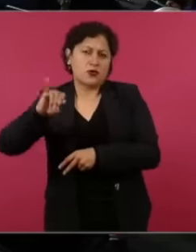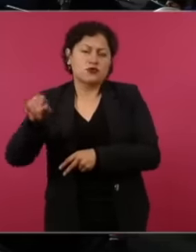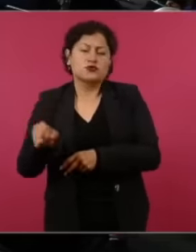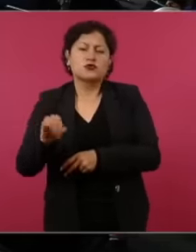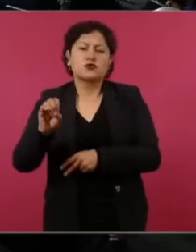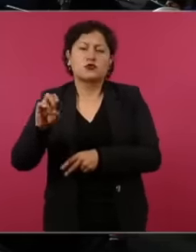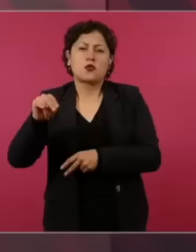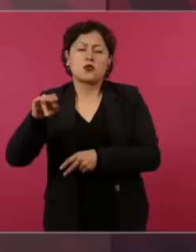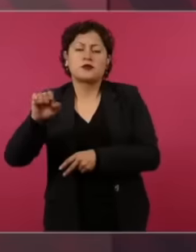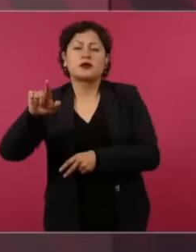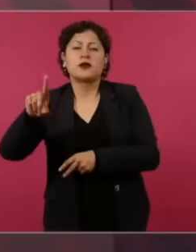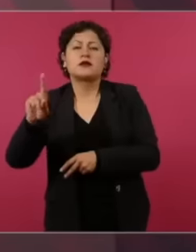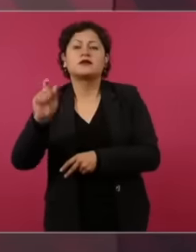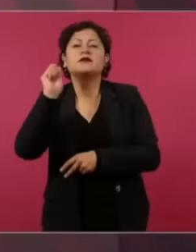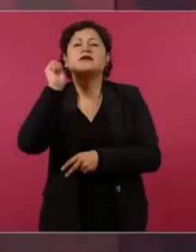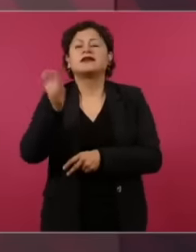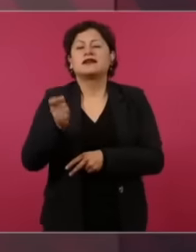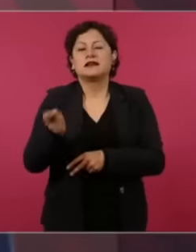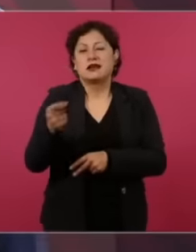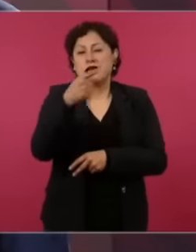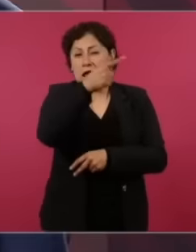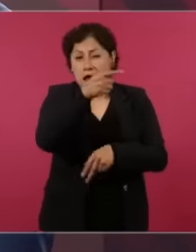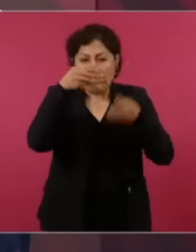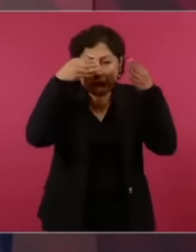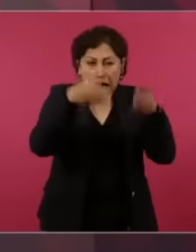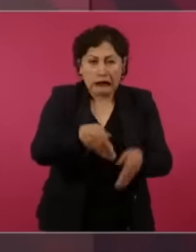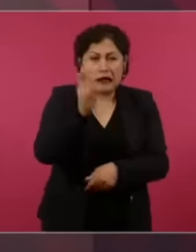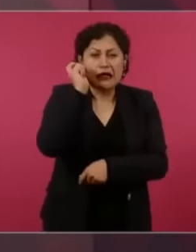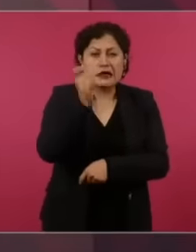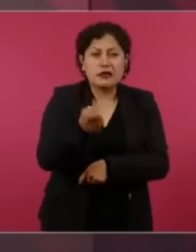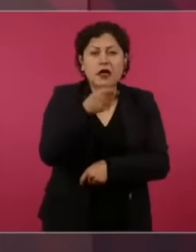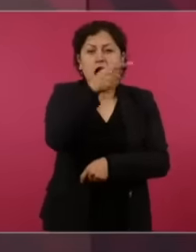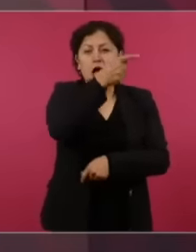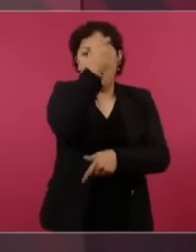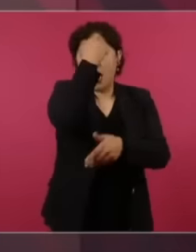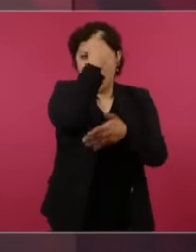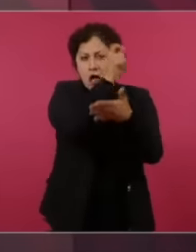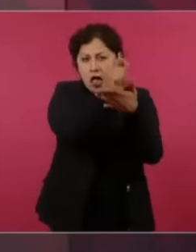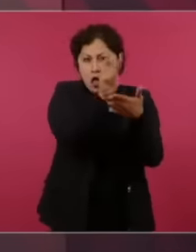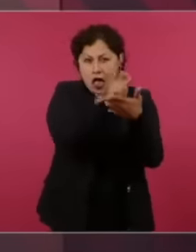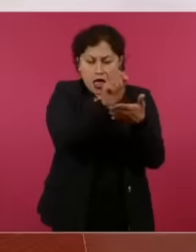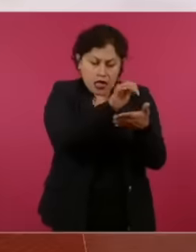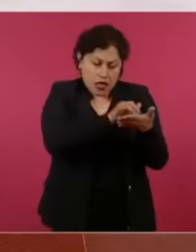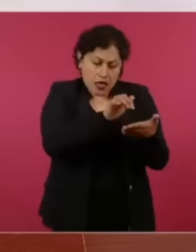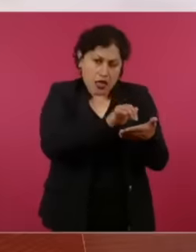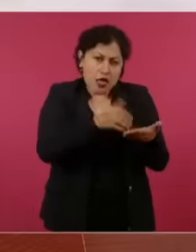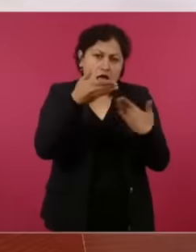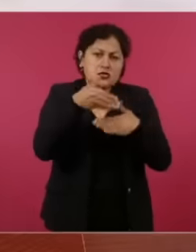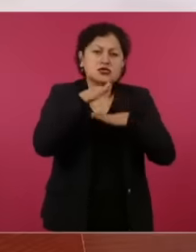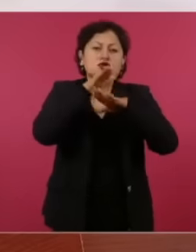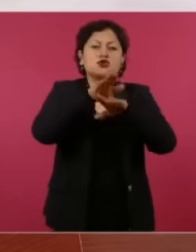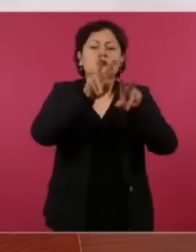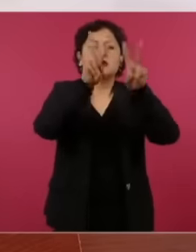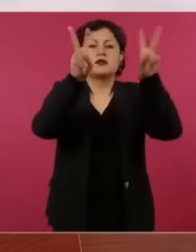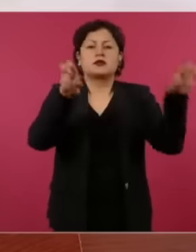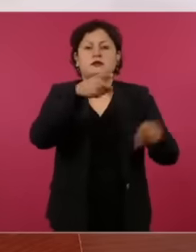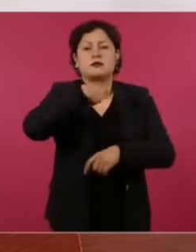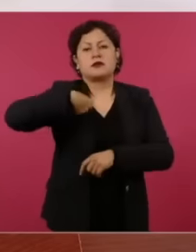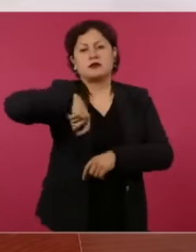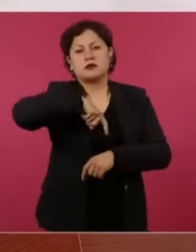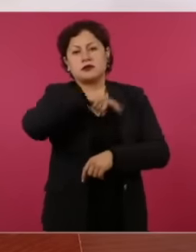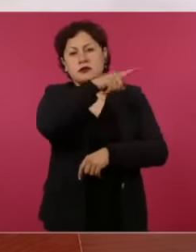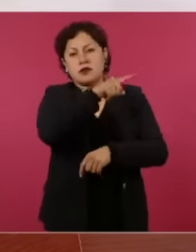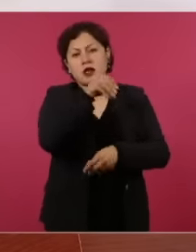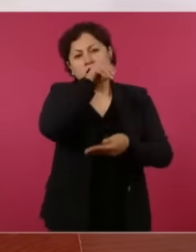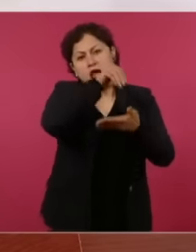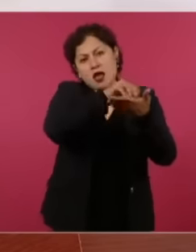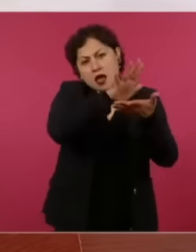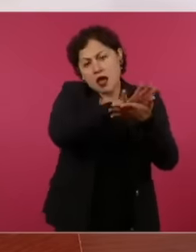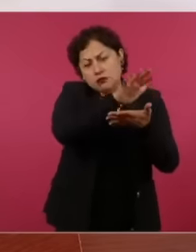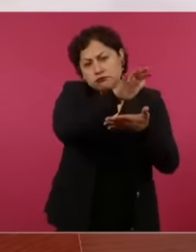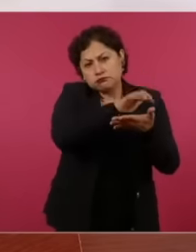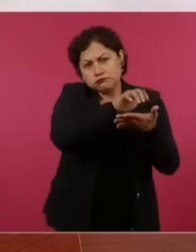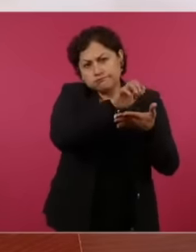example, the Wall journal dedicates an editorial full of lies to us, not